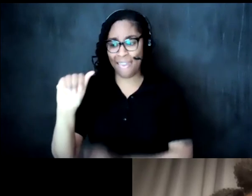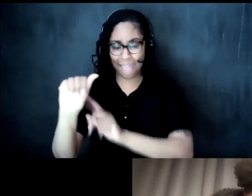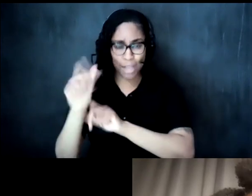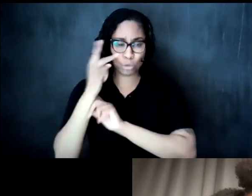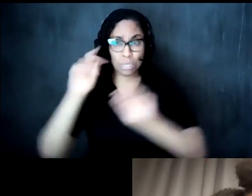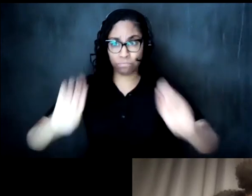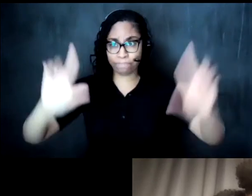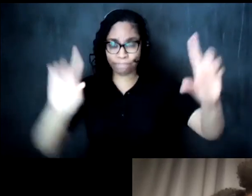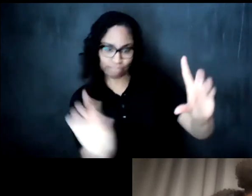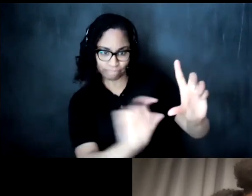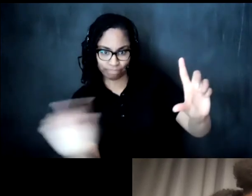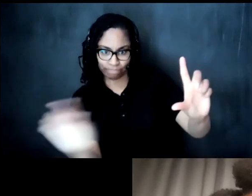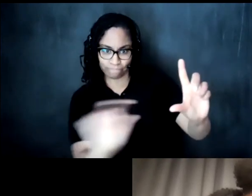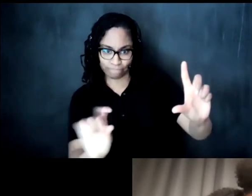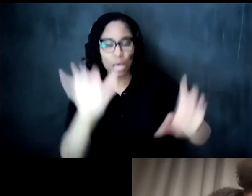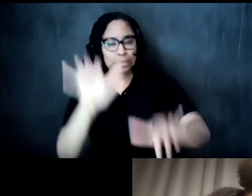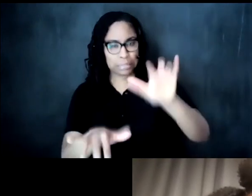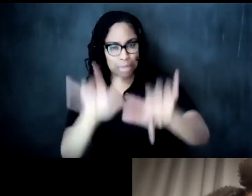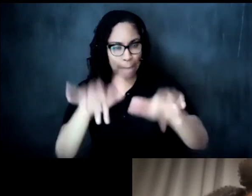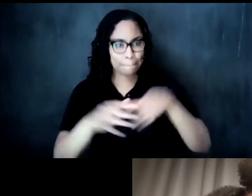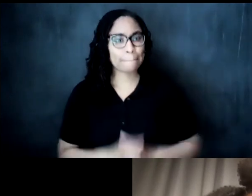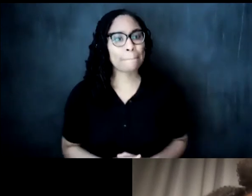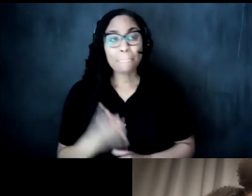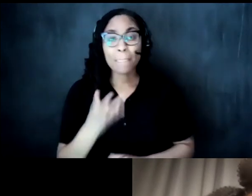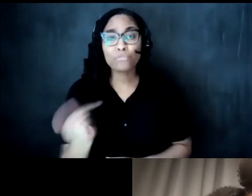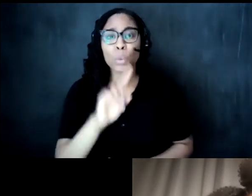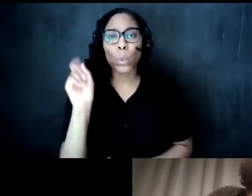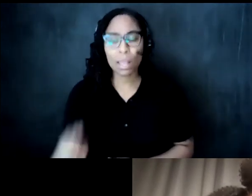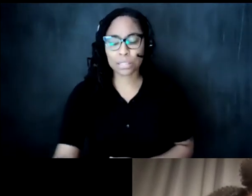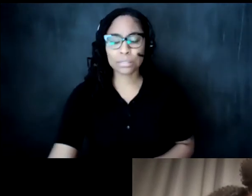of the screen we have a few questions already so we can go ahead